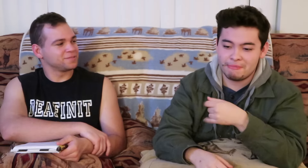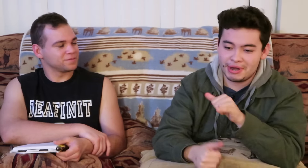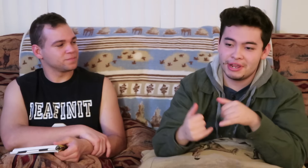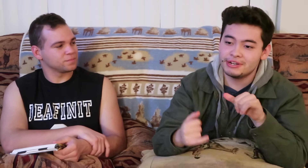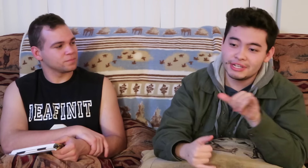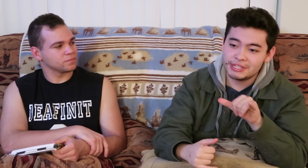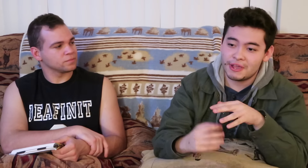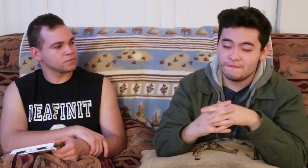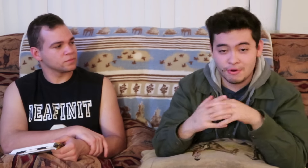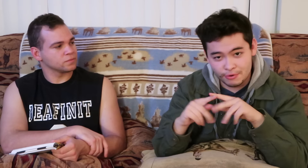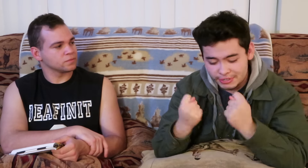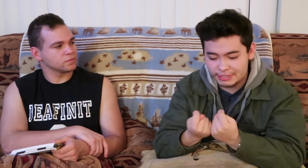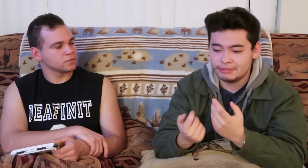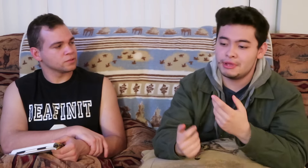we played on the same football team